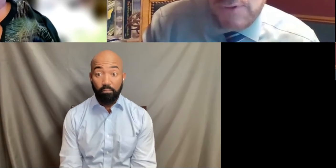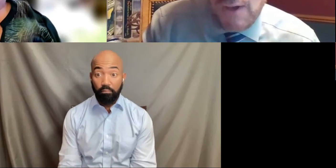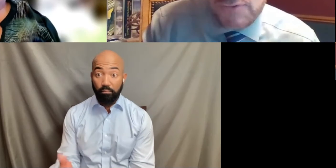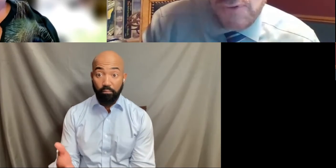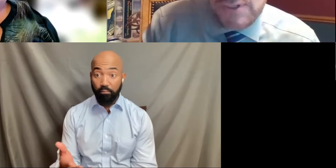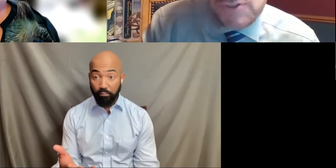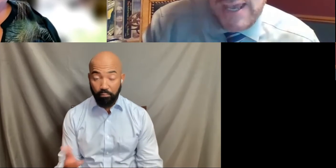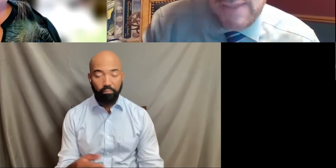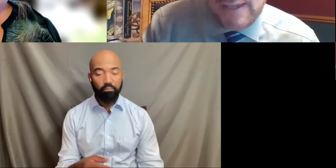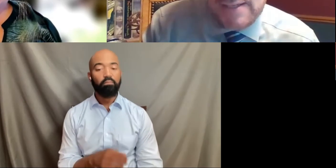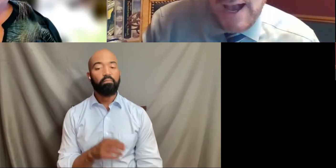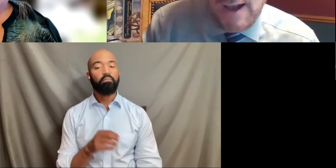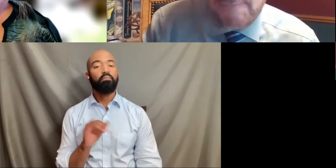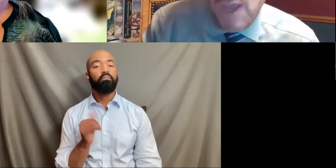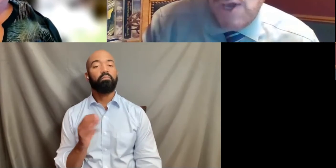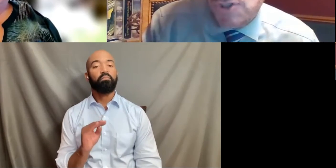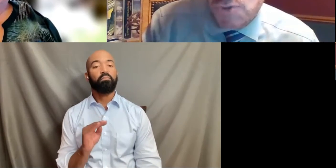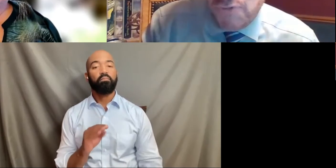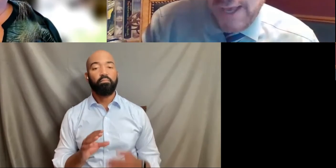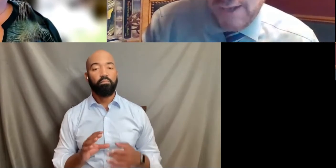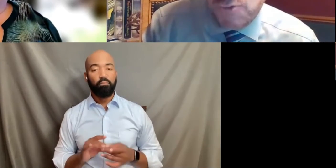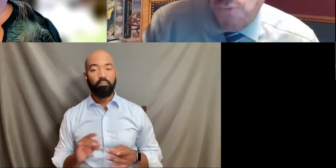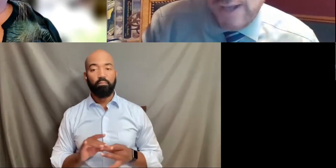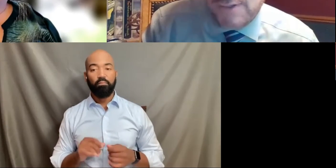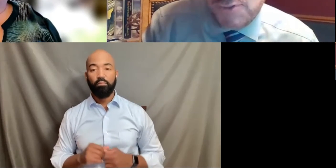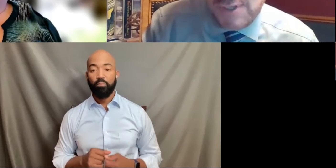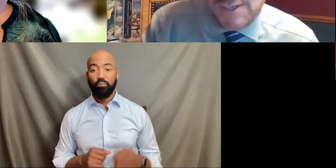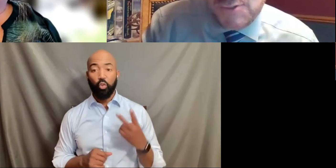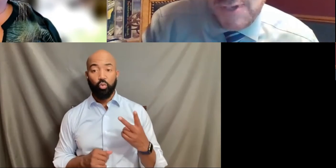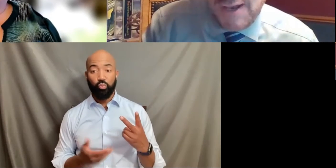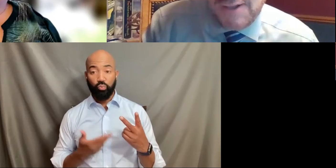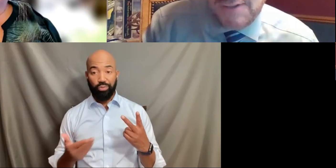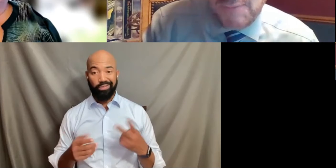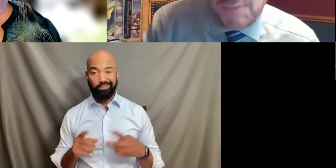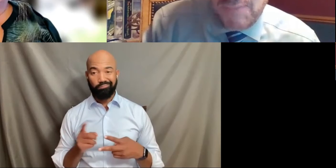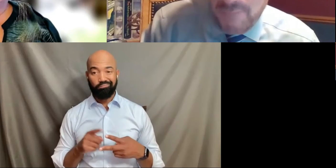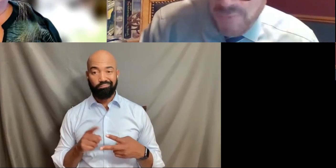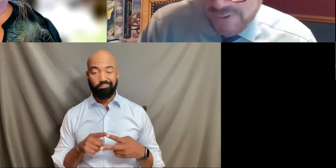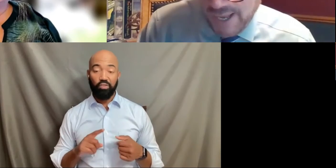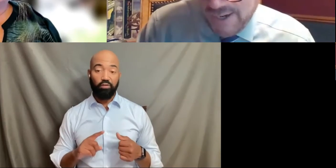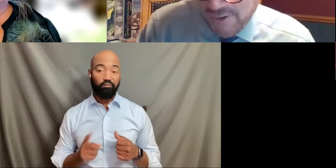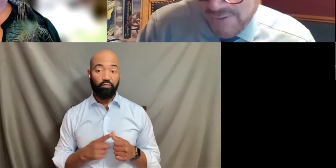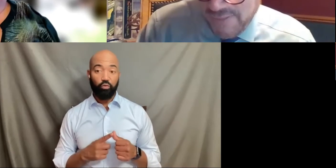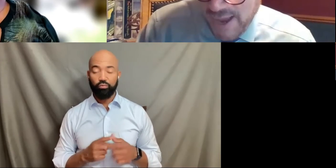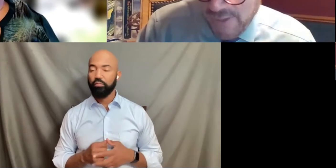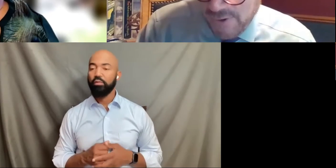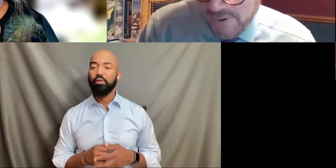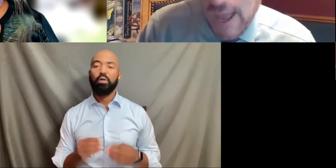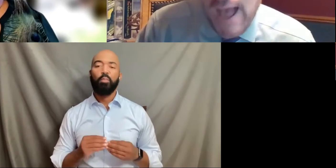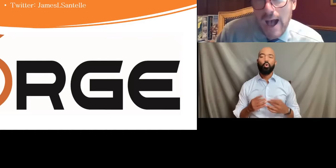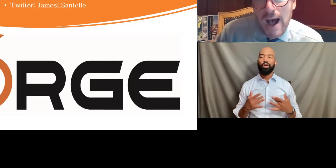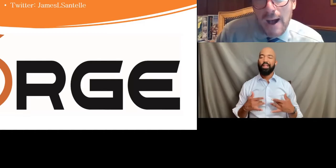No, I was also gonna say that two things, one is little bit more lighthearted than the other,